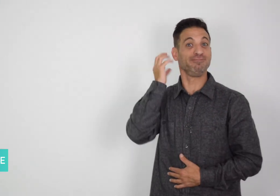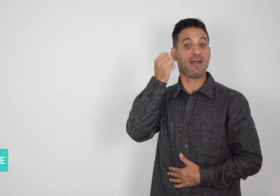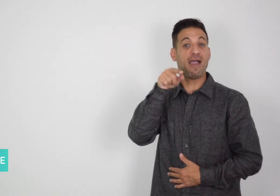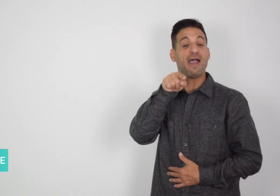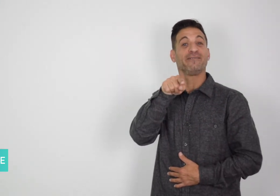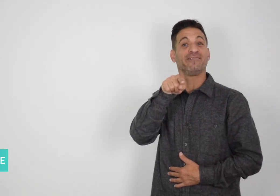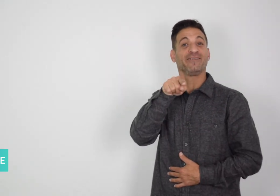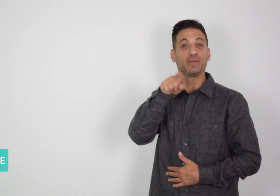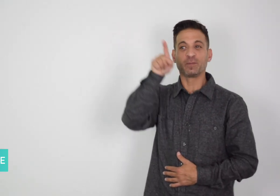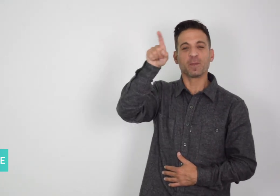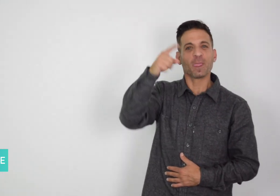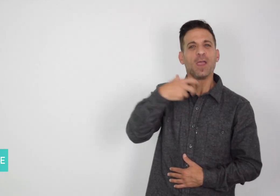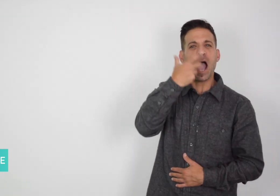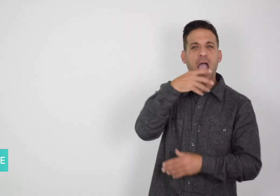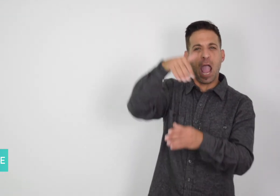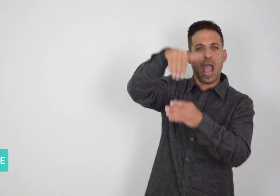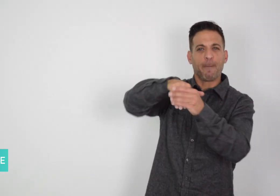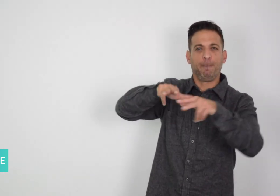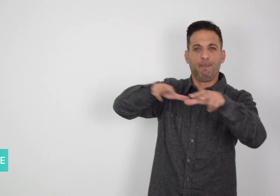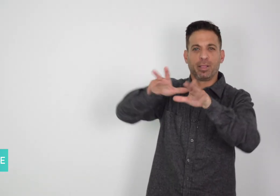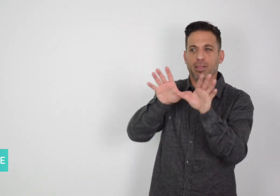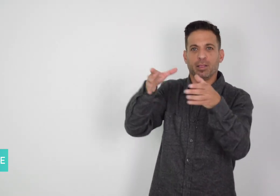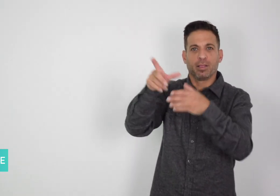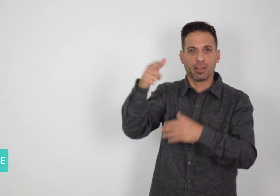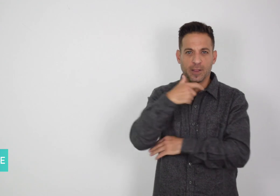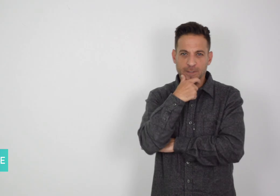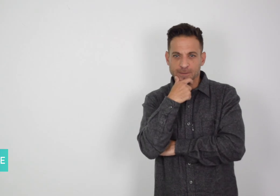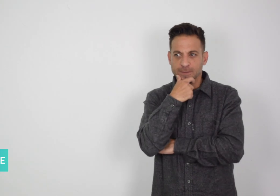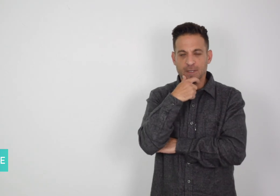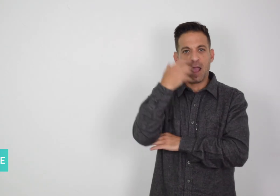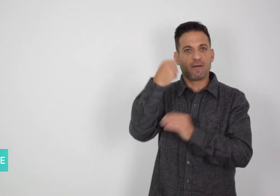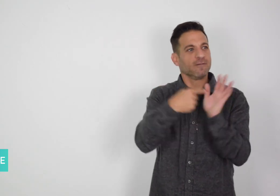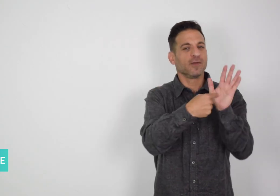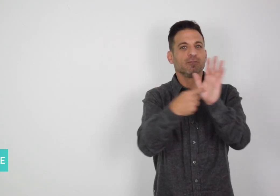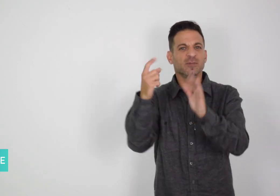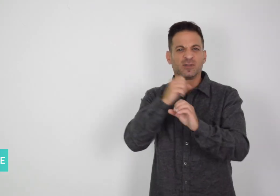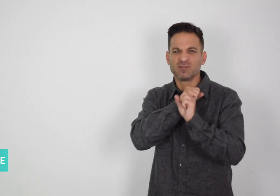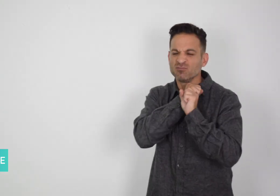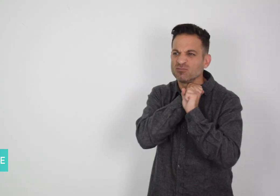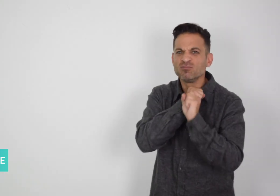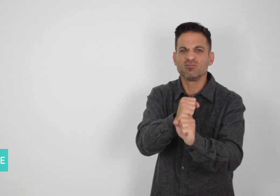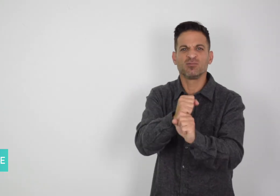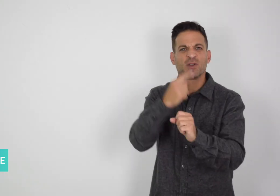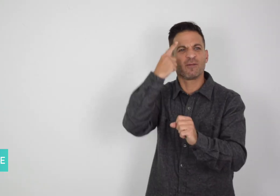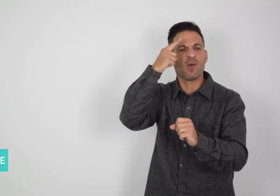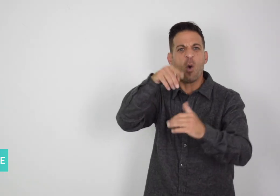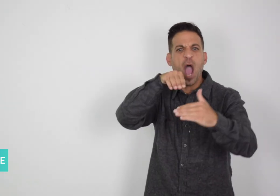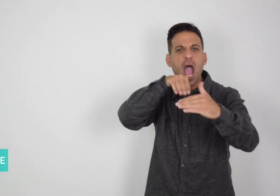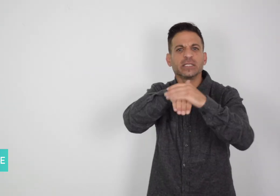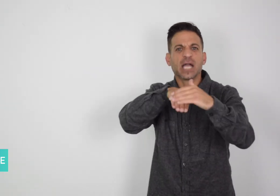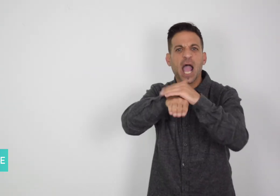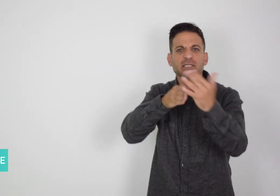features in their recent updates. Apple also launched